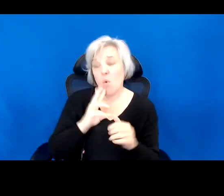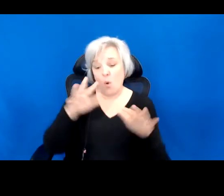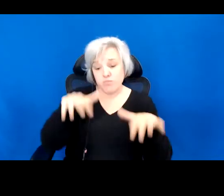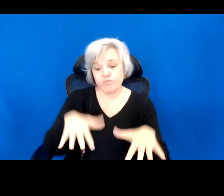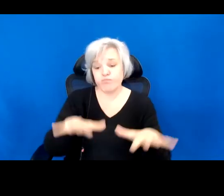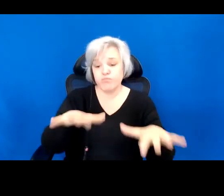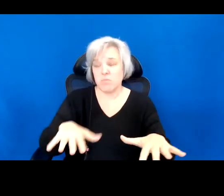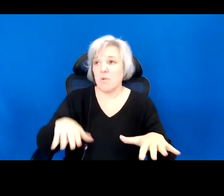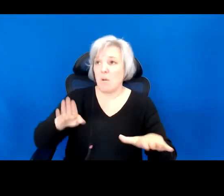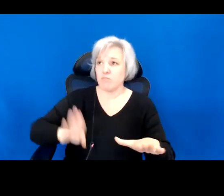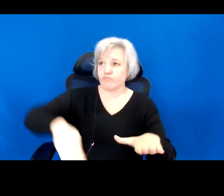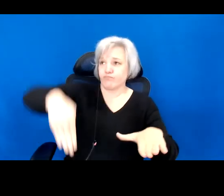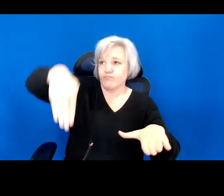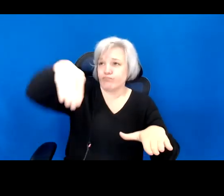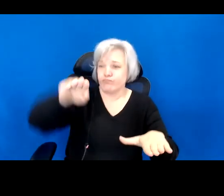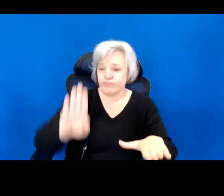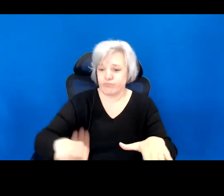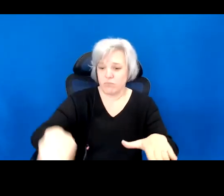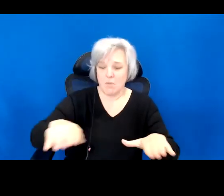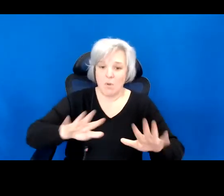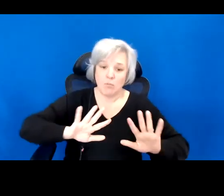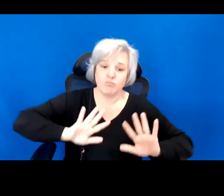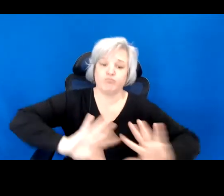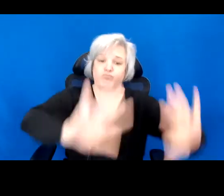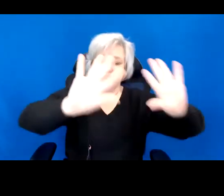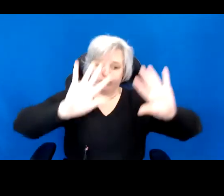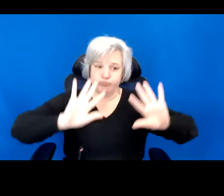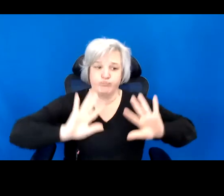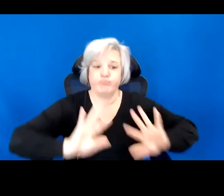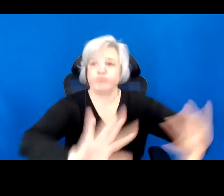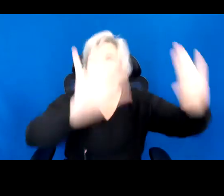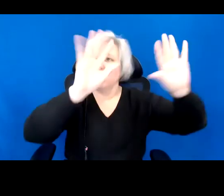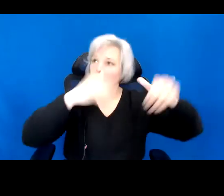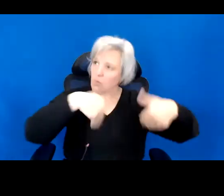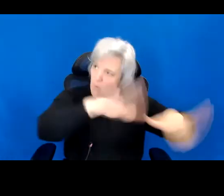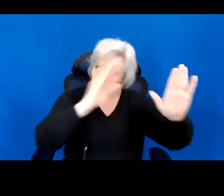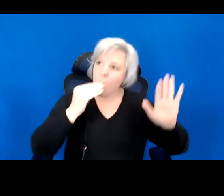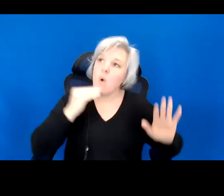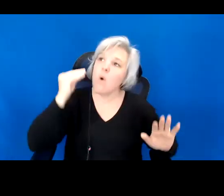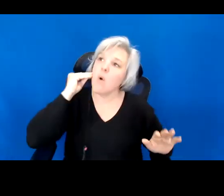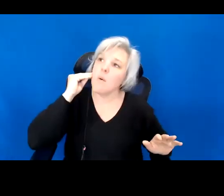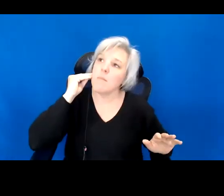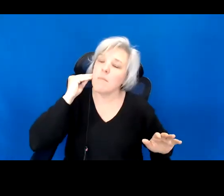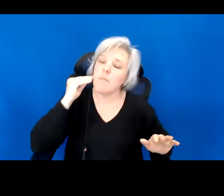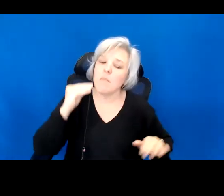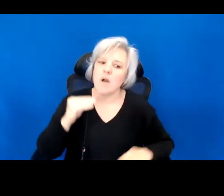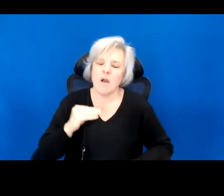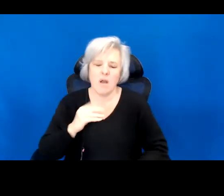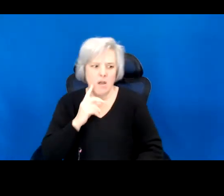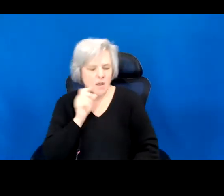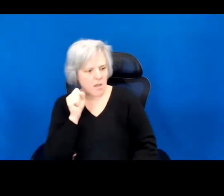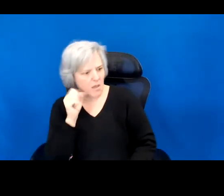the Europeans back home, you reply earnestly. I am blown away to witness this art making